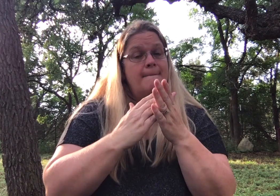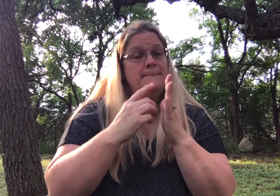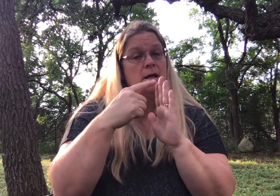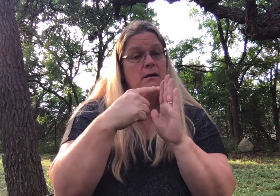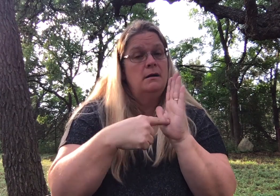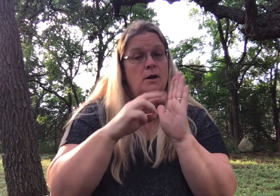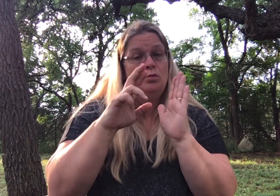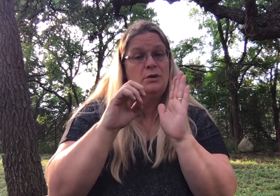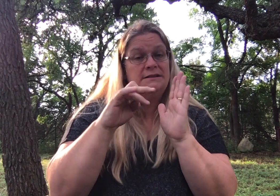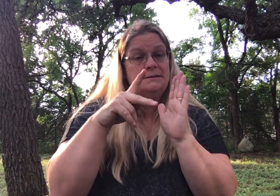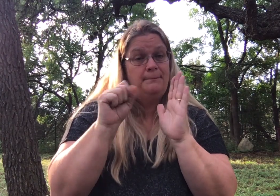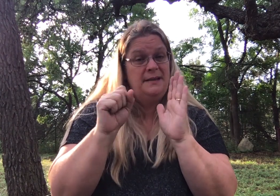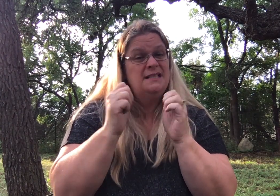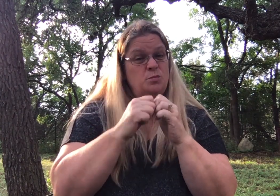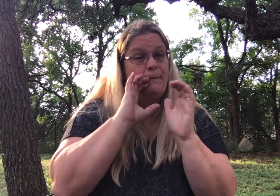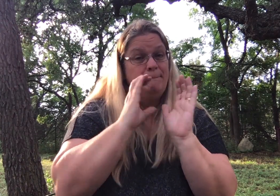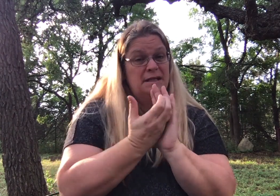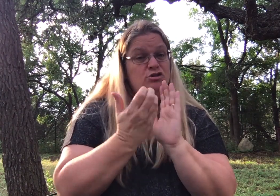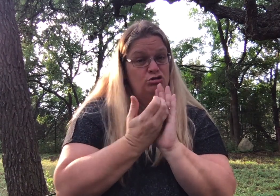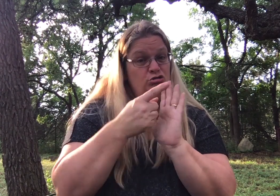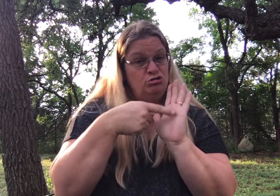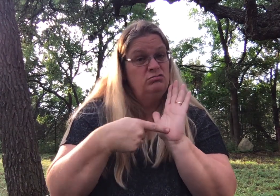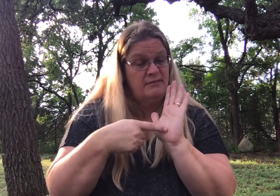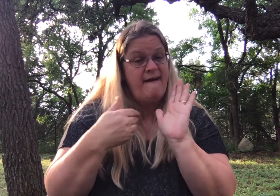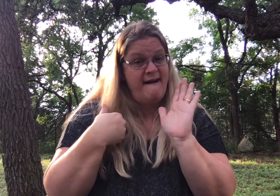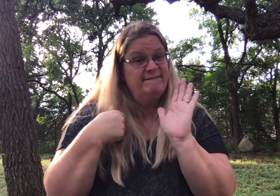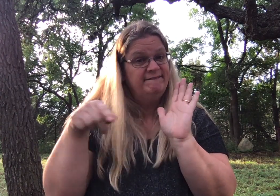You can find some recipes online with pictures added.